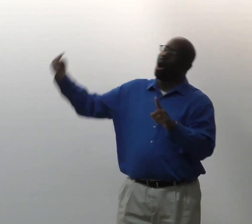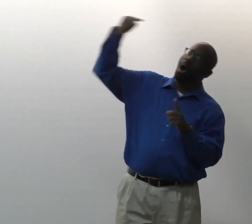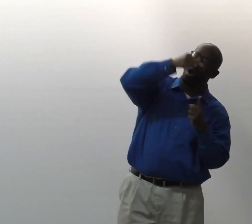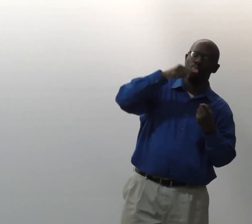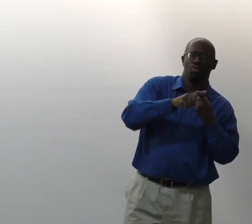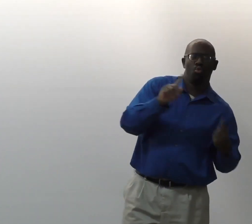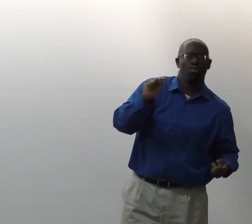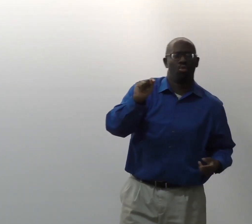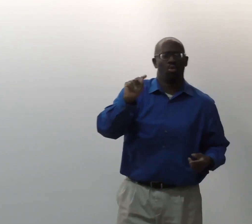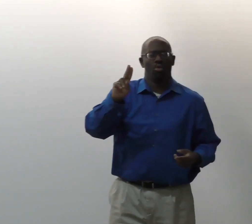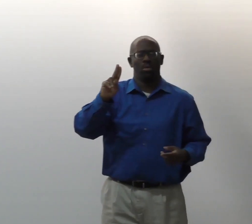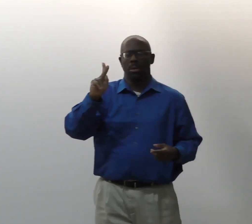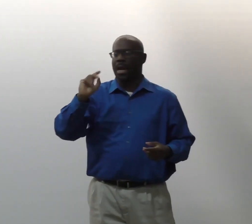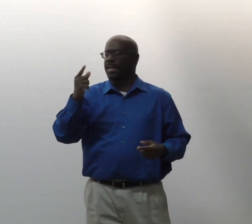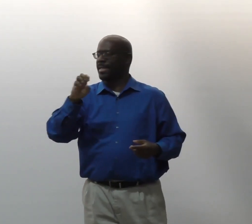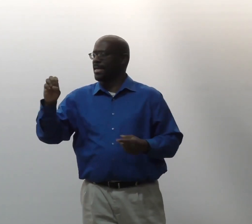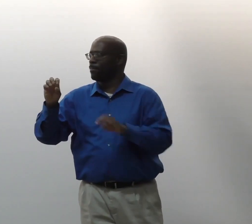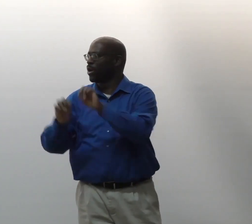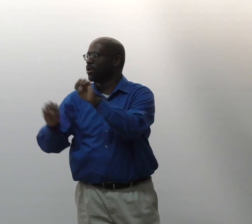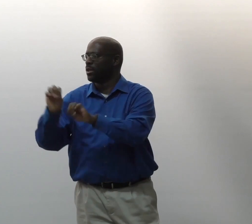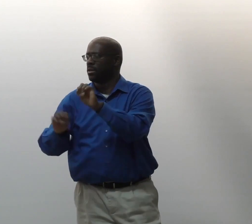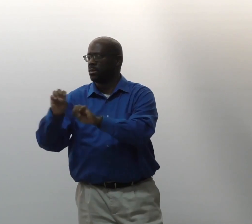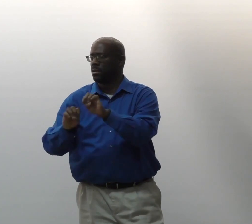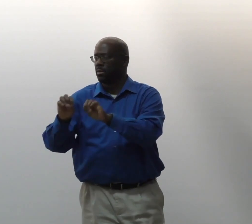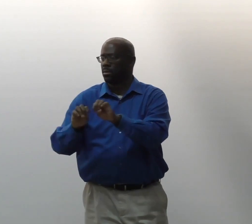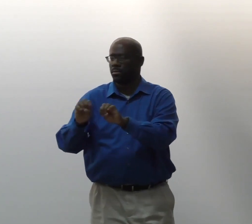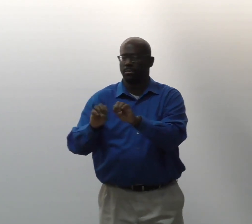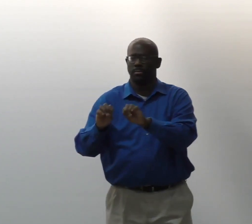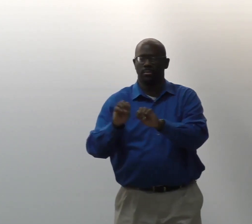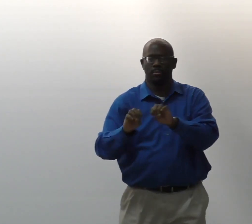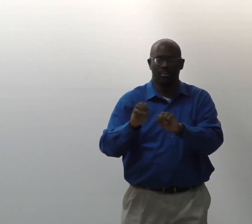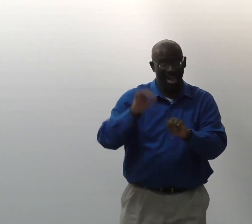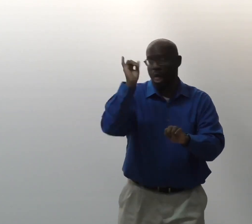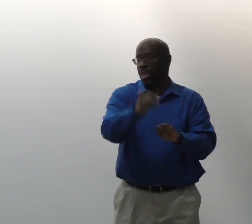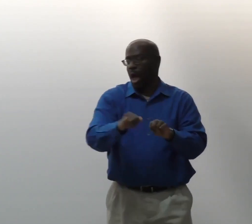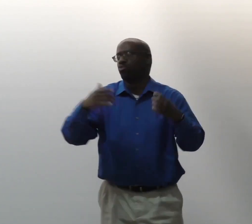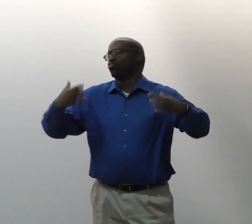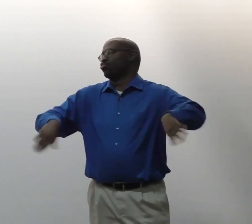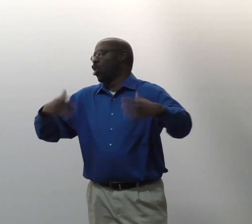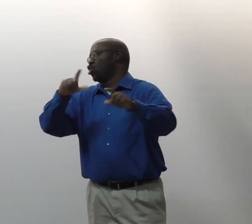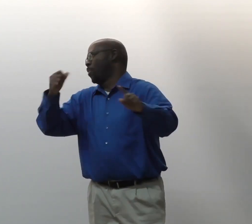that's a whole other conversation. And it goes back to the Tuskegee experiments,